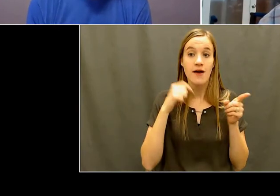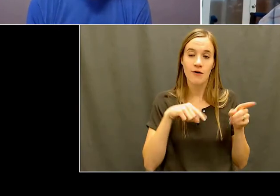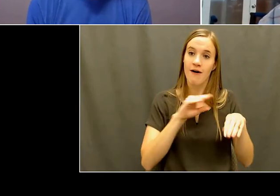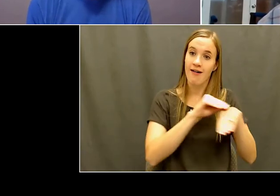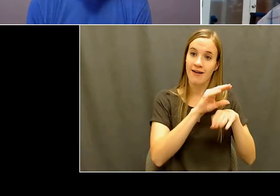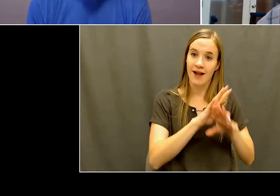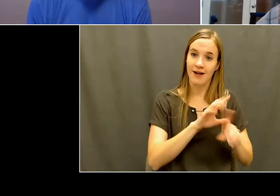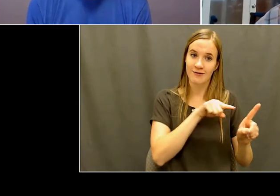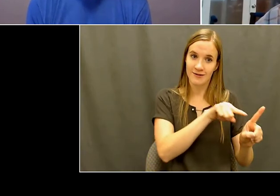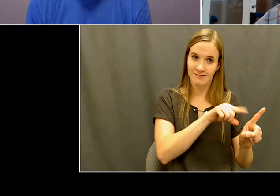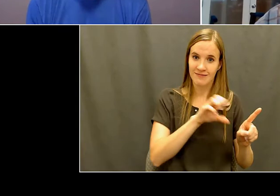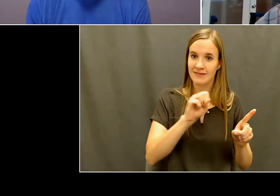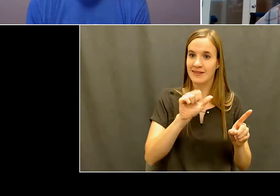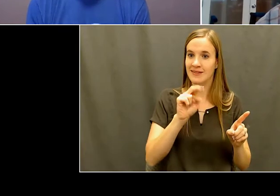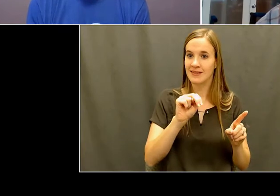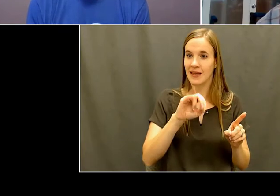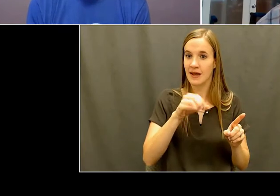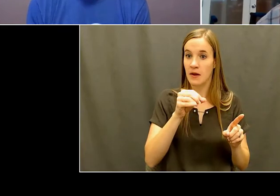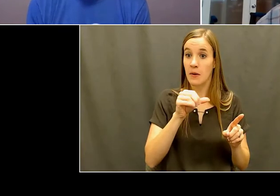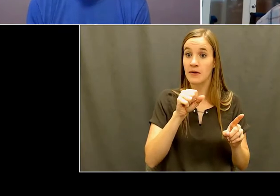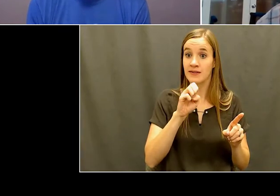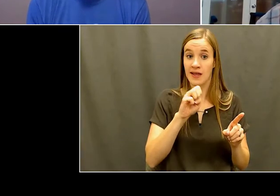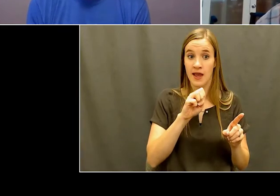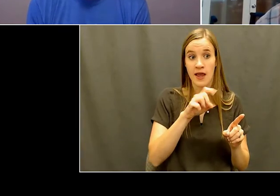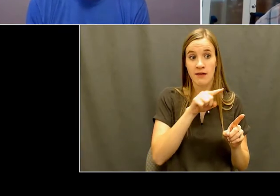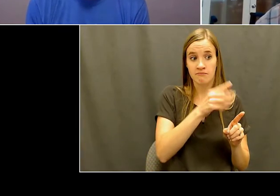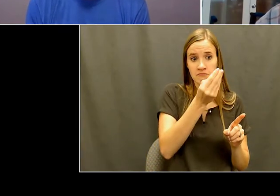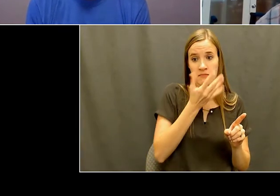said, Well, there's somebody coming to town to talk about